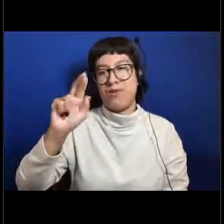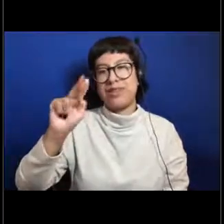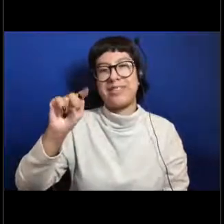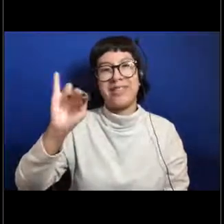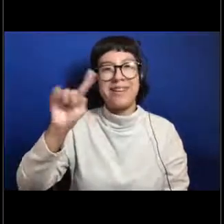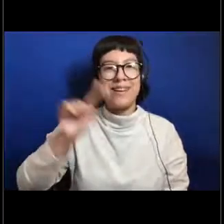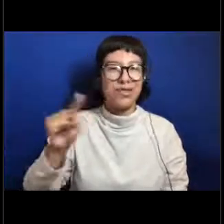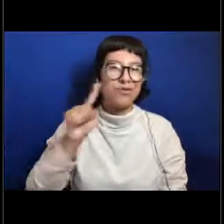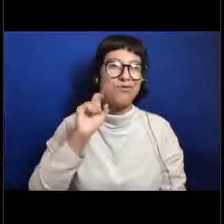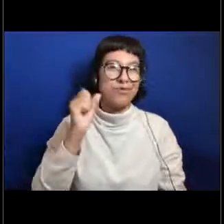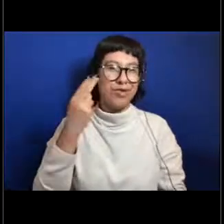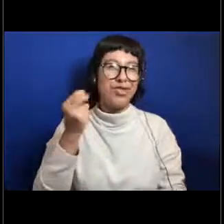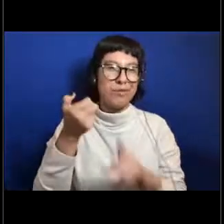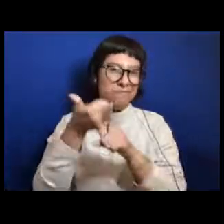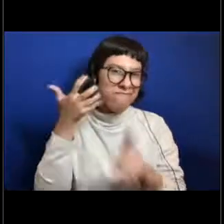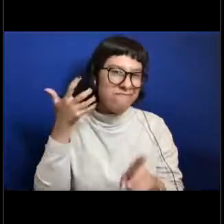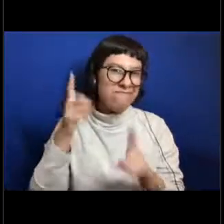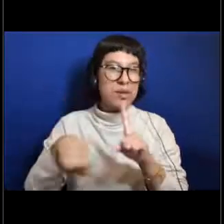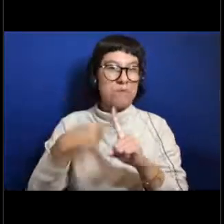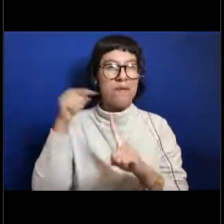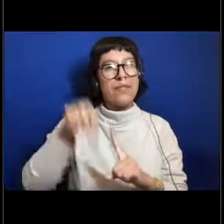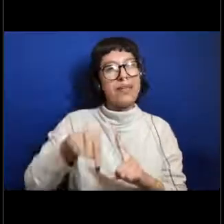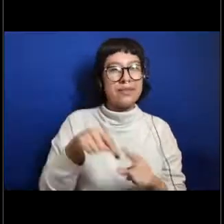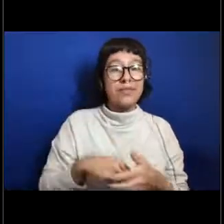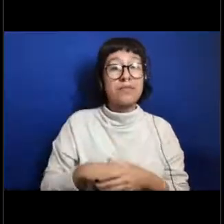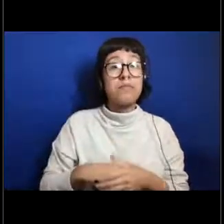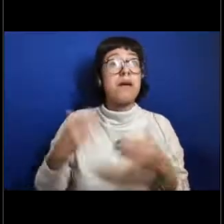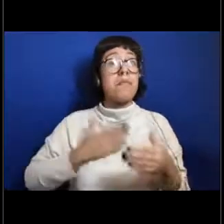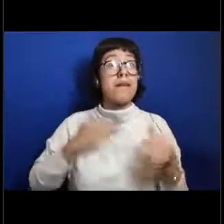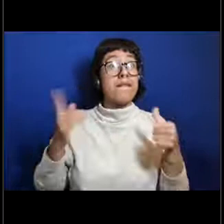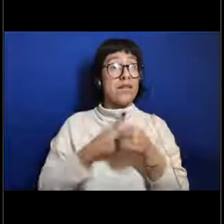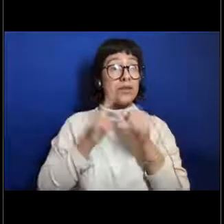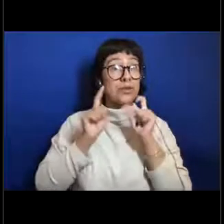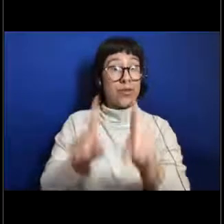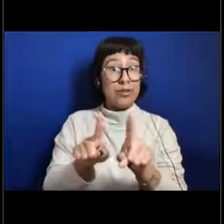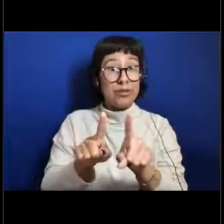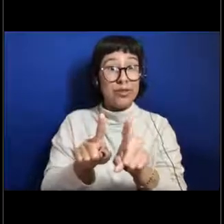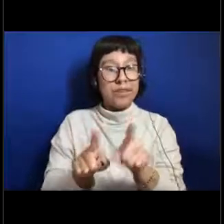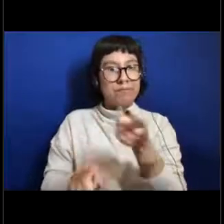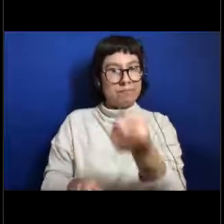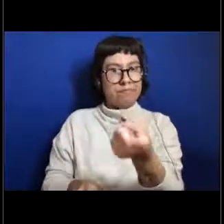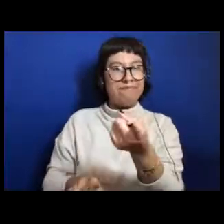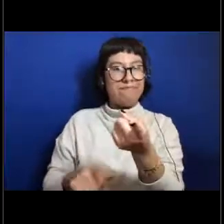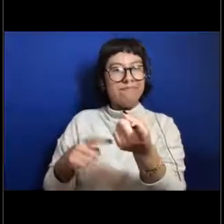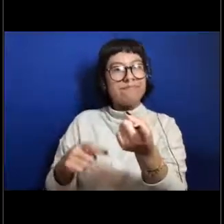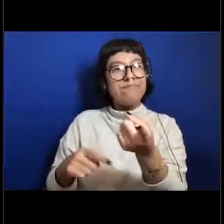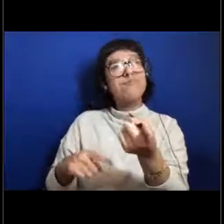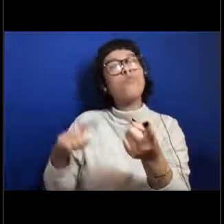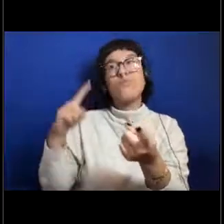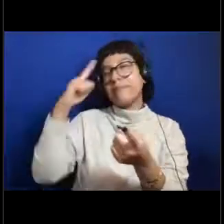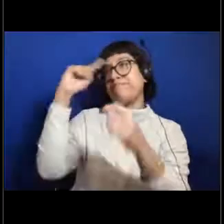So my first question that I have for you guys today is what do you think about when you think about the deep sea?